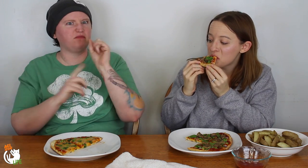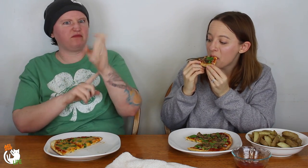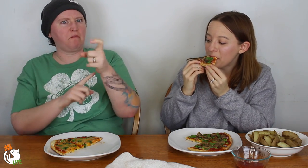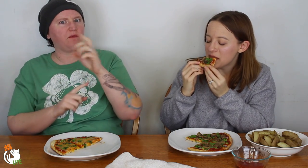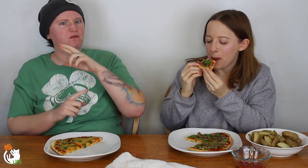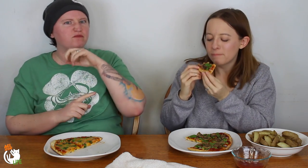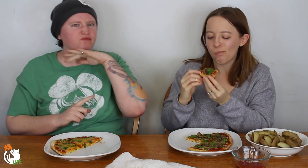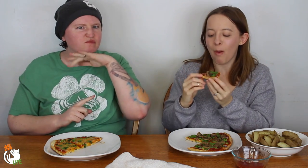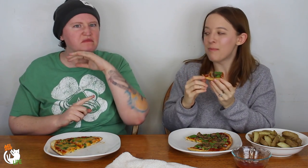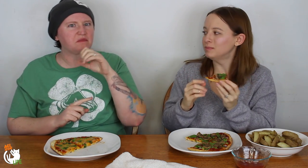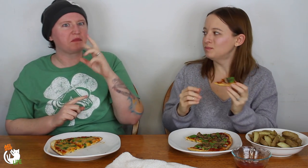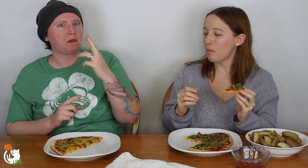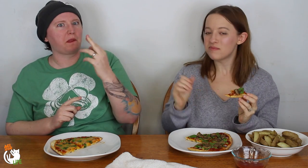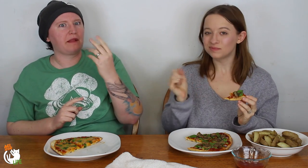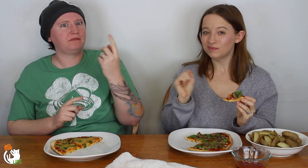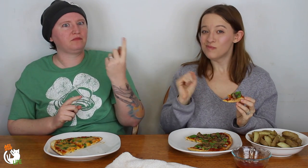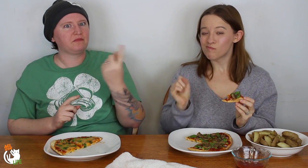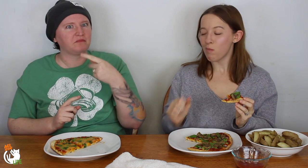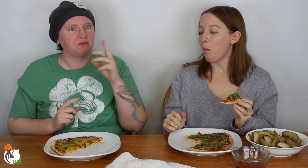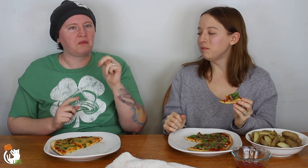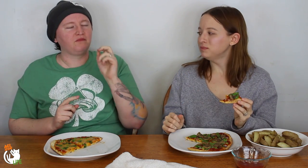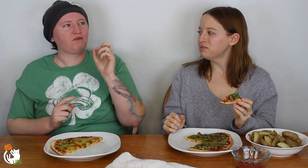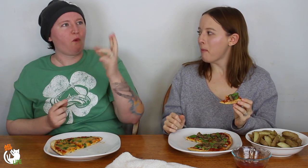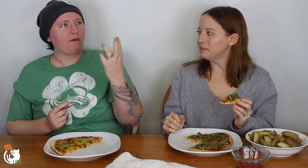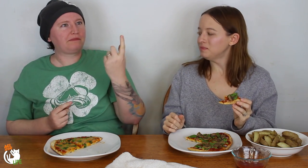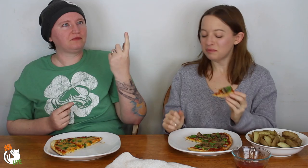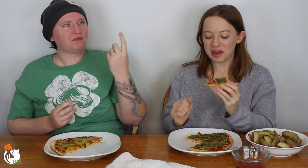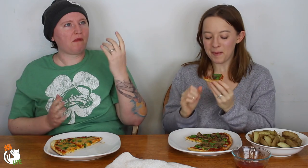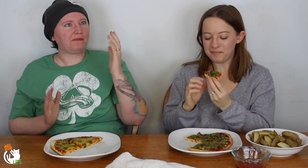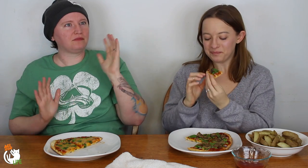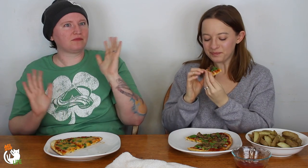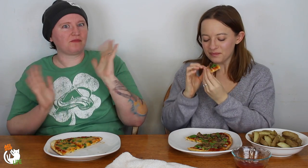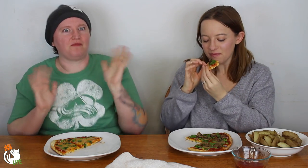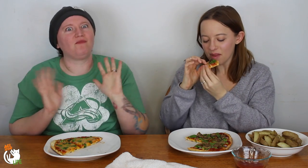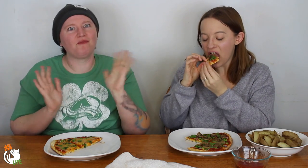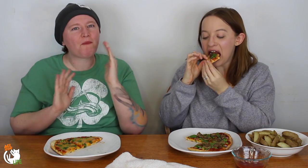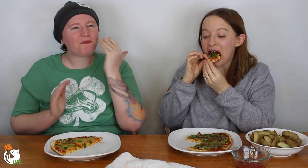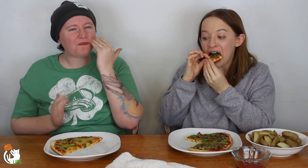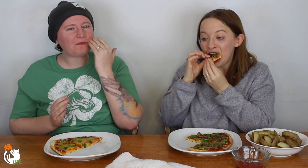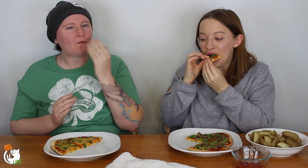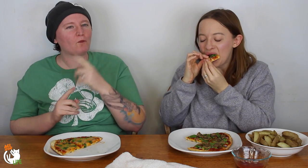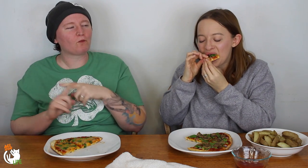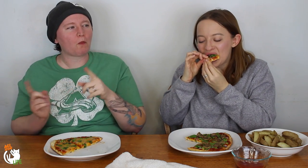Everyone thinks its all about sex, and it's dirty and it's porn or it's a big deal.